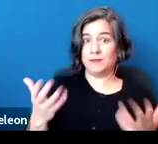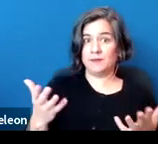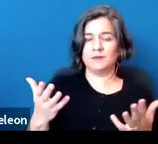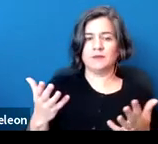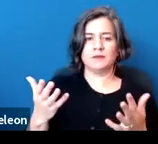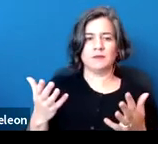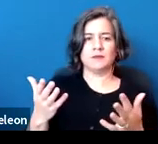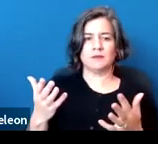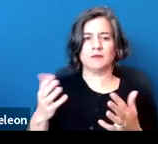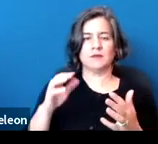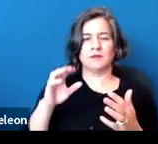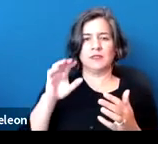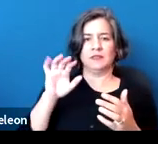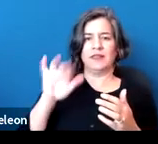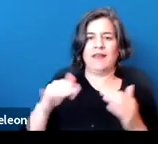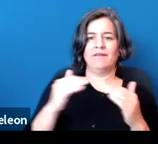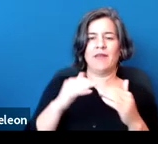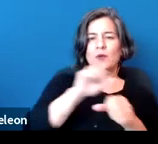in the Fair Employment and Housing Act.